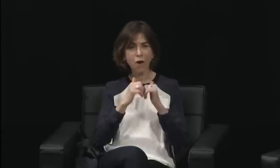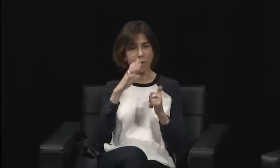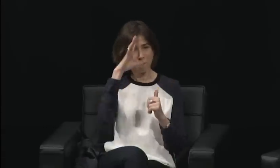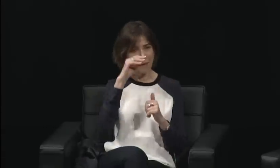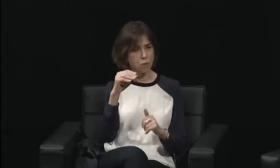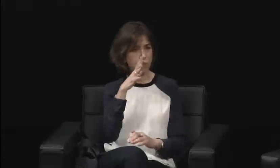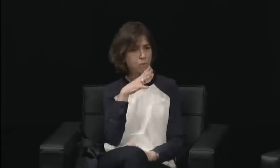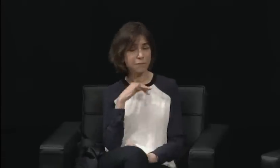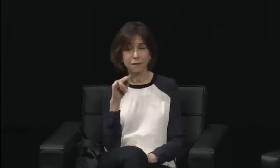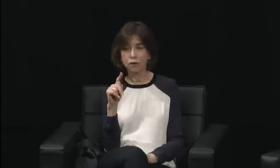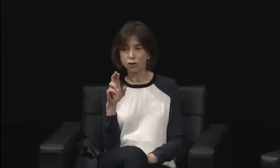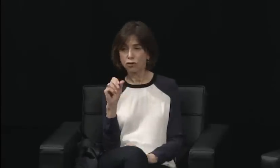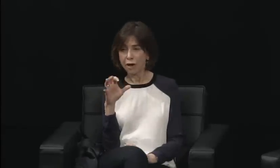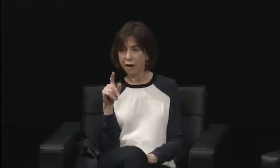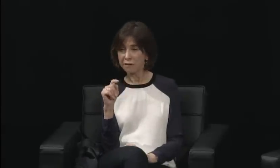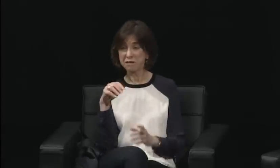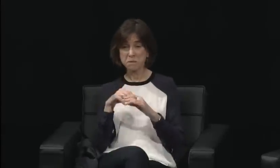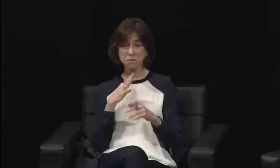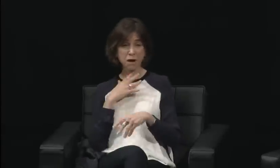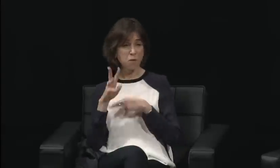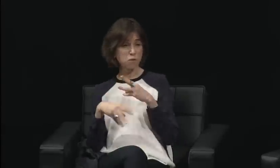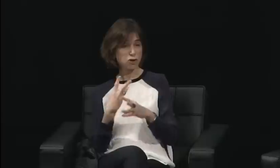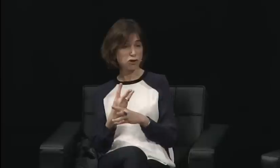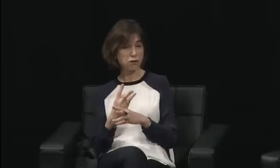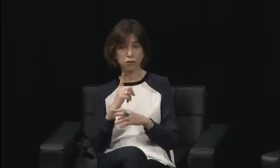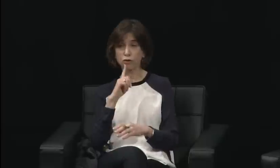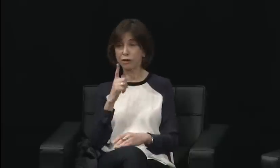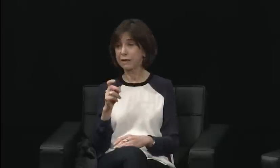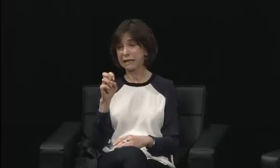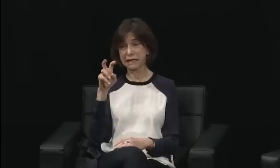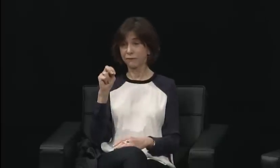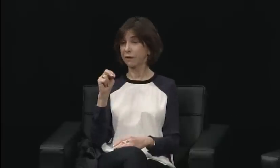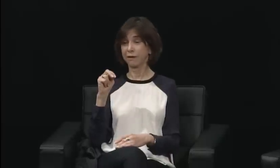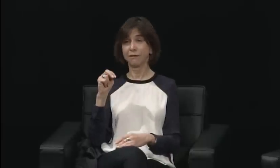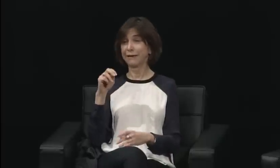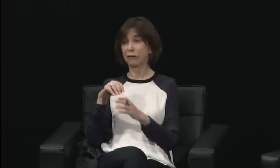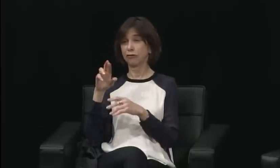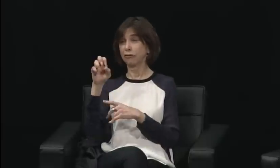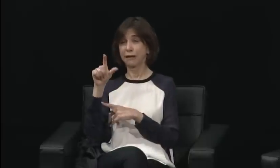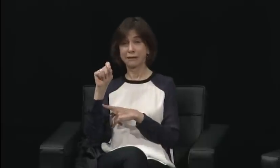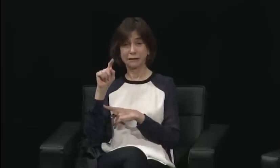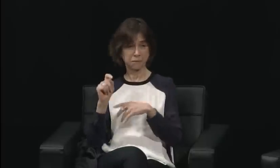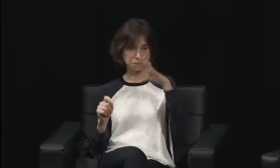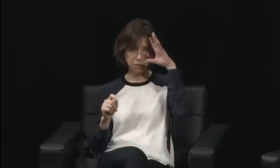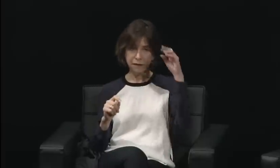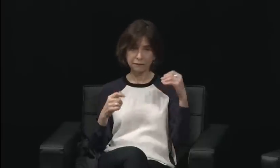that men do, and in DPN, it was put to the wayside.